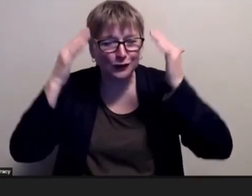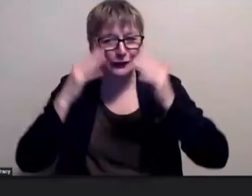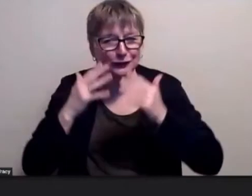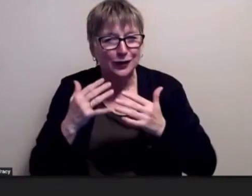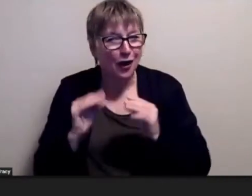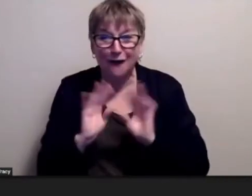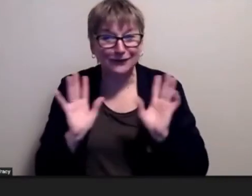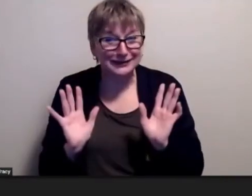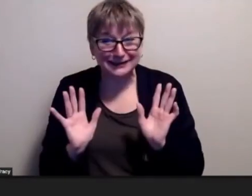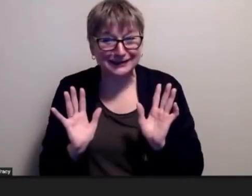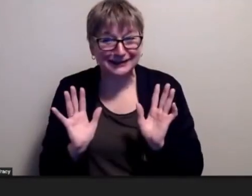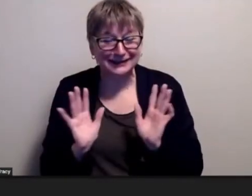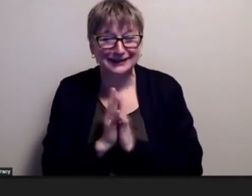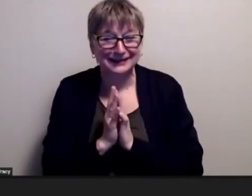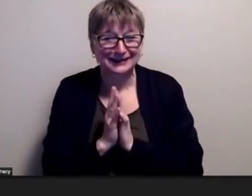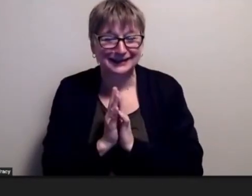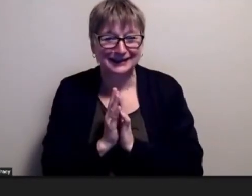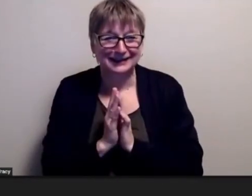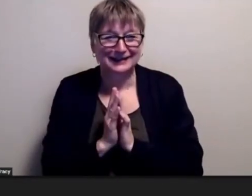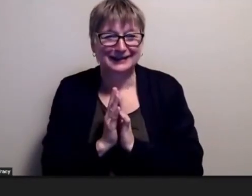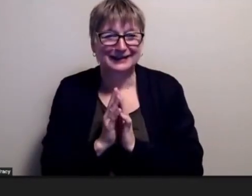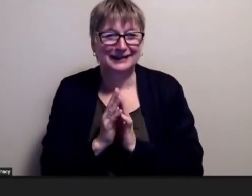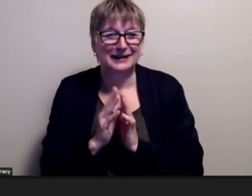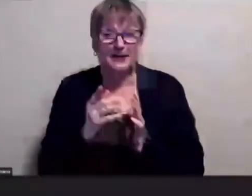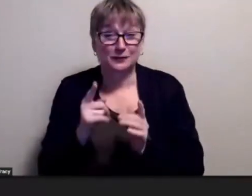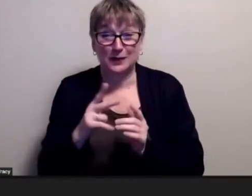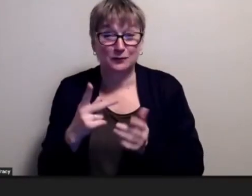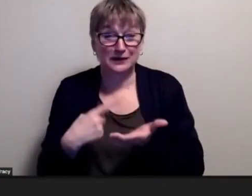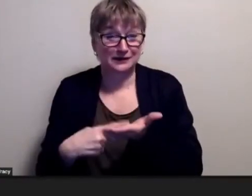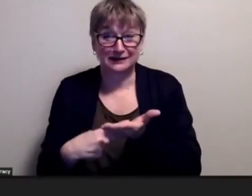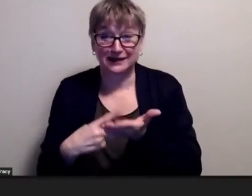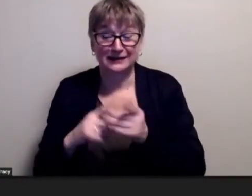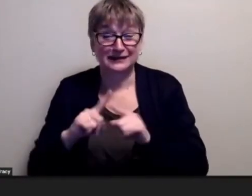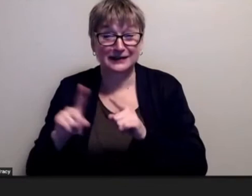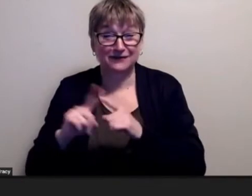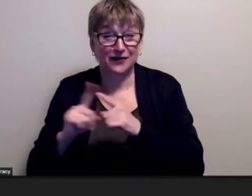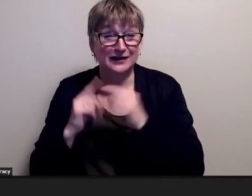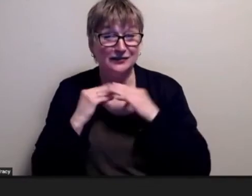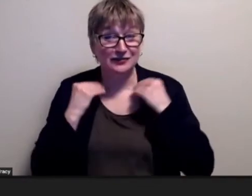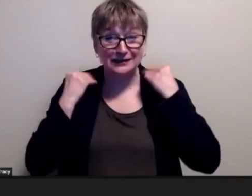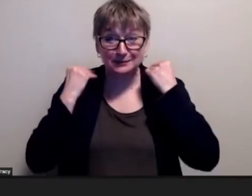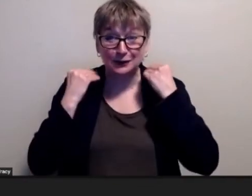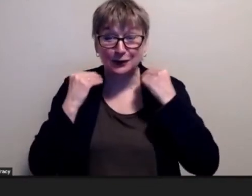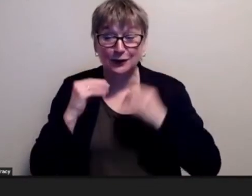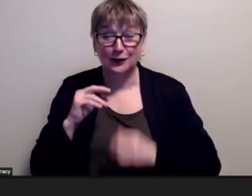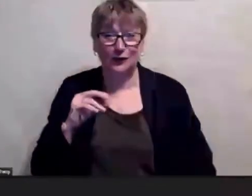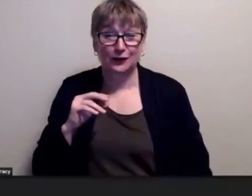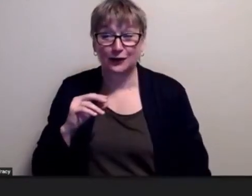when you brought up the shakespeare references in our conversation and that doesn't just